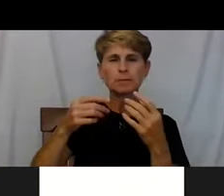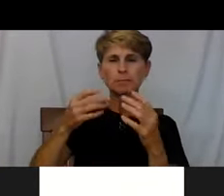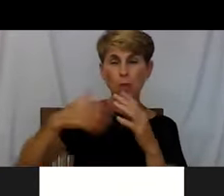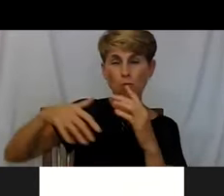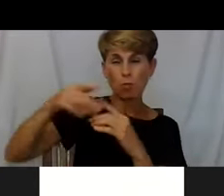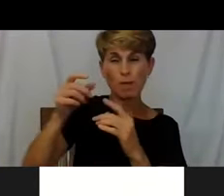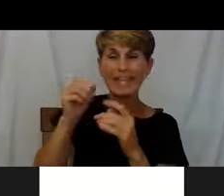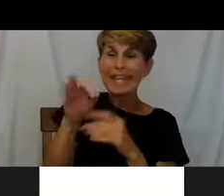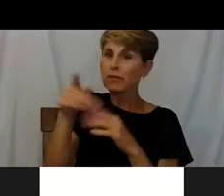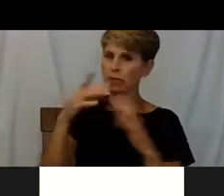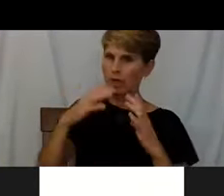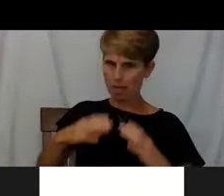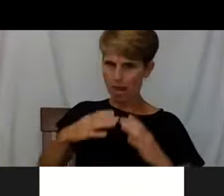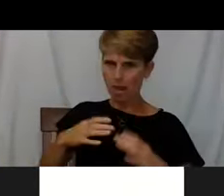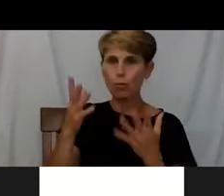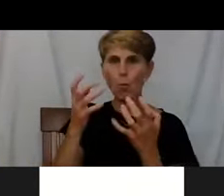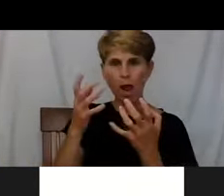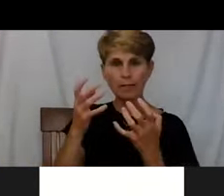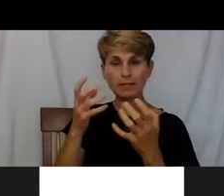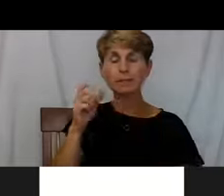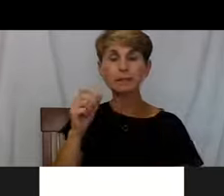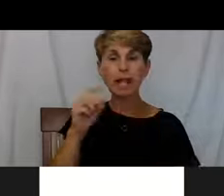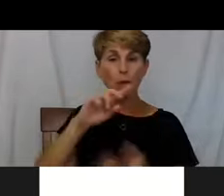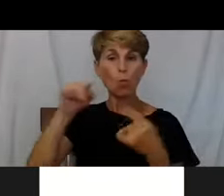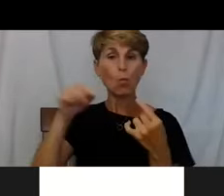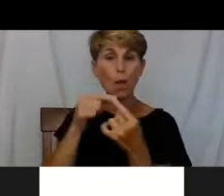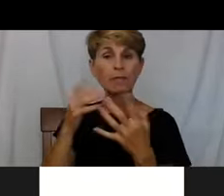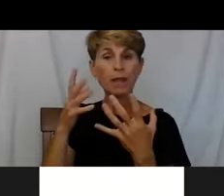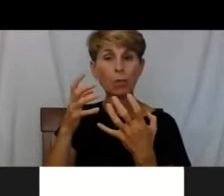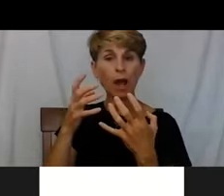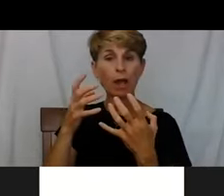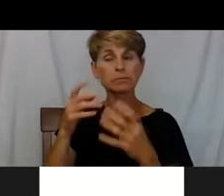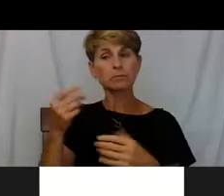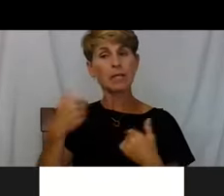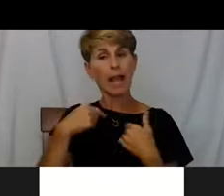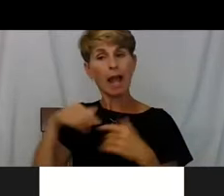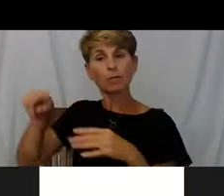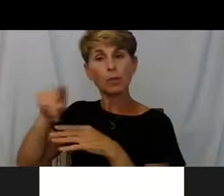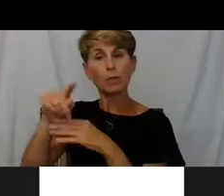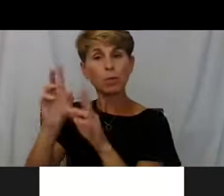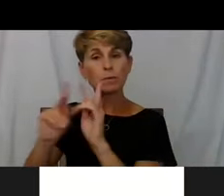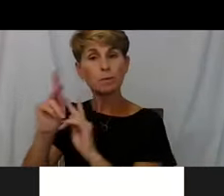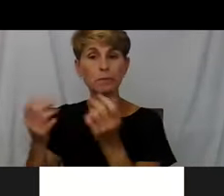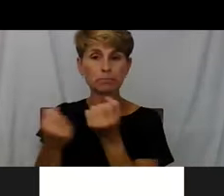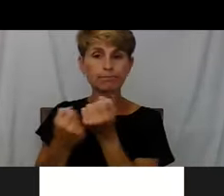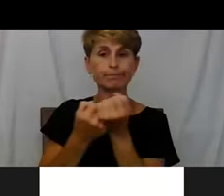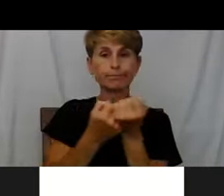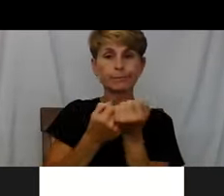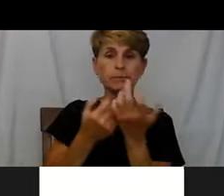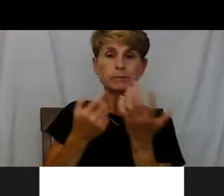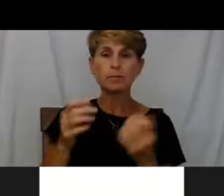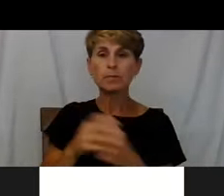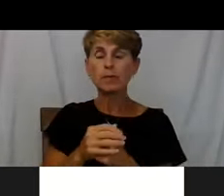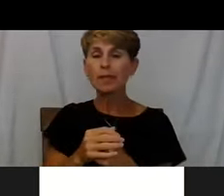and when the client wants to also be of support. 'Cause county employees cannot work on the weekends